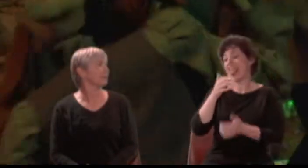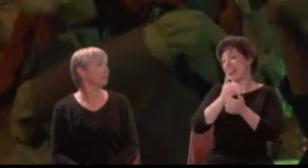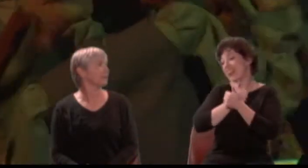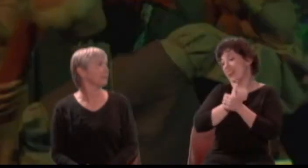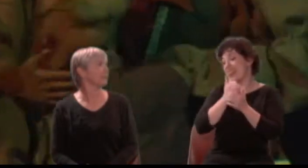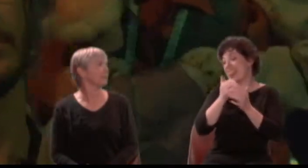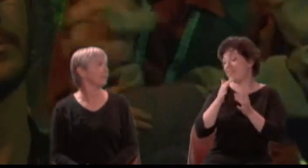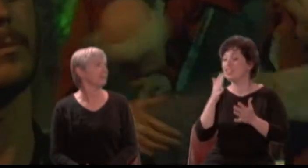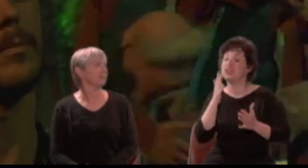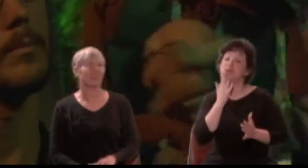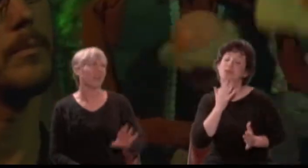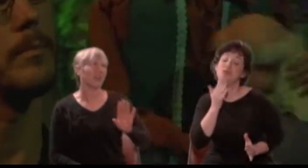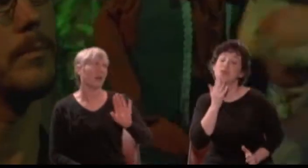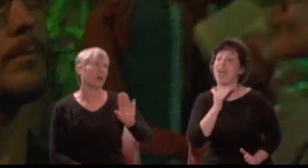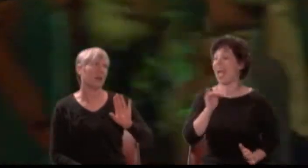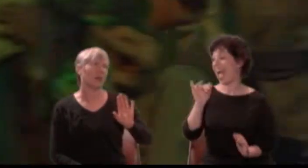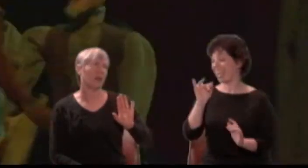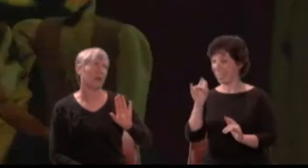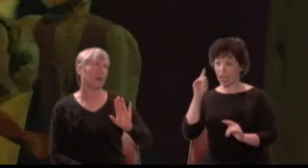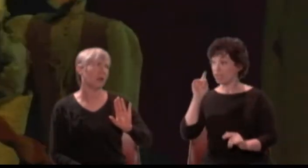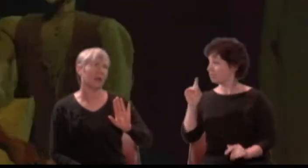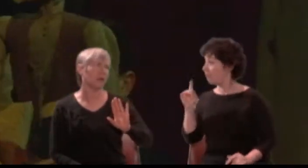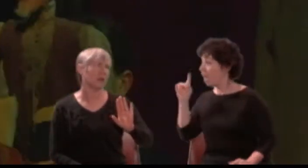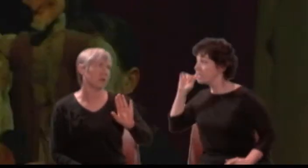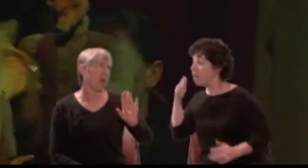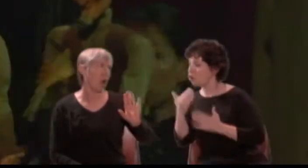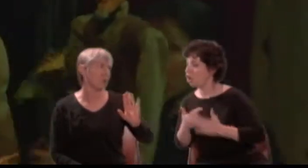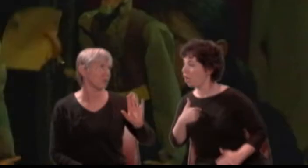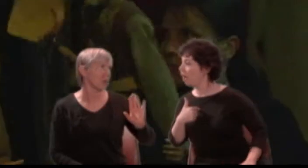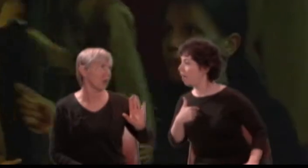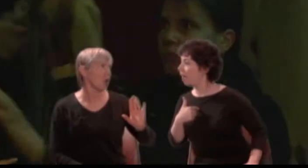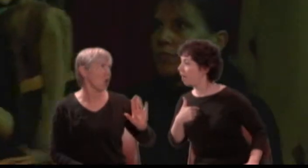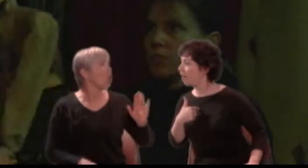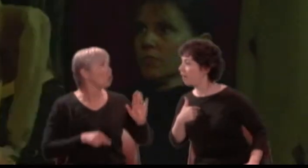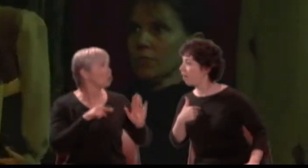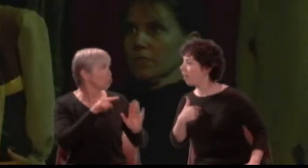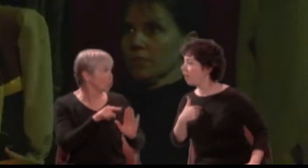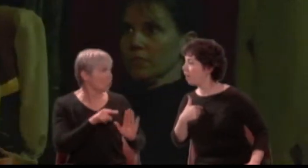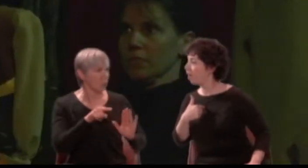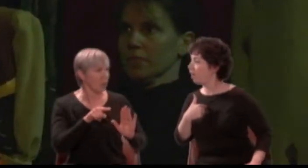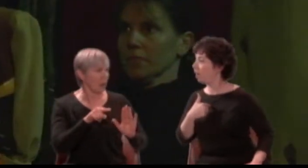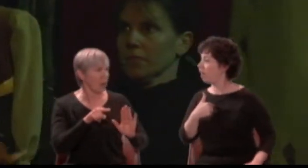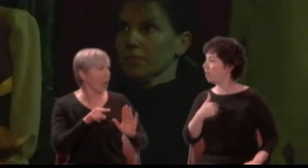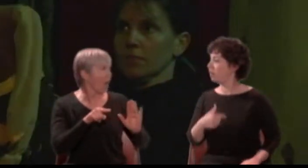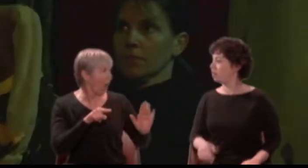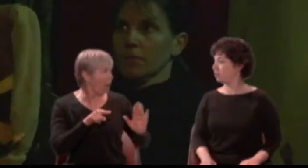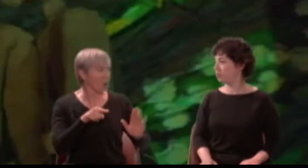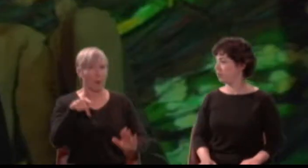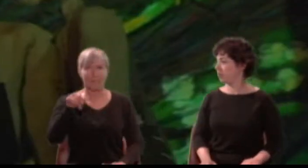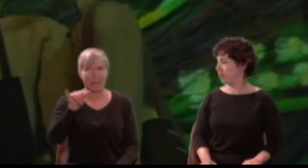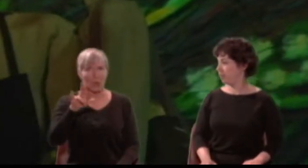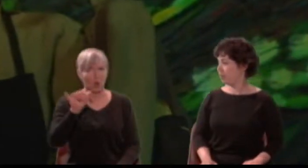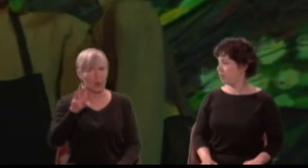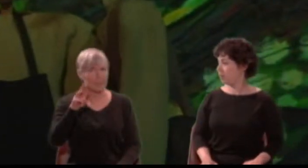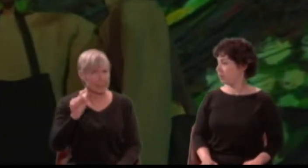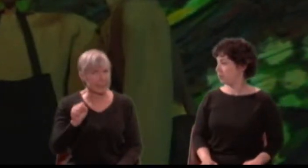Quince: No, no, you must play Pyramus, and Flute, you Thisby. Bottom: Well, proceed.